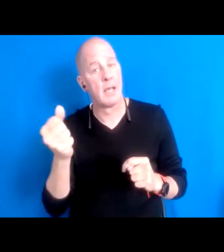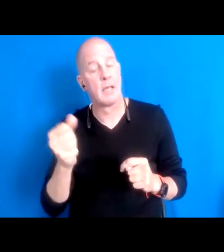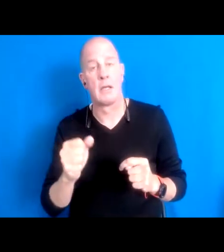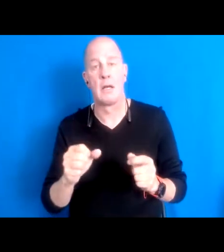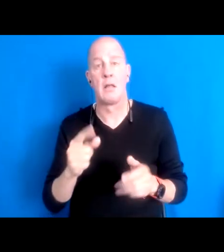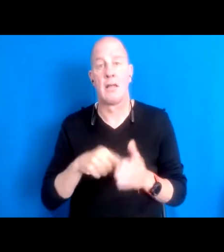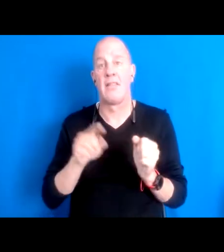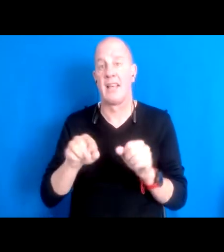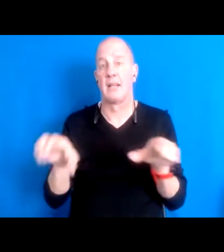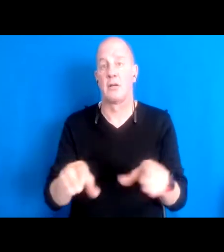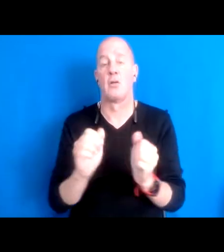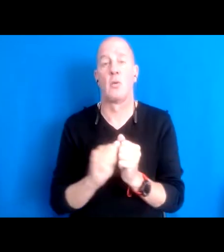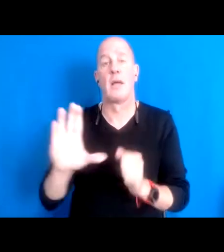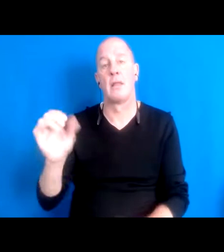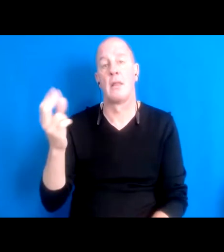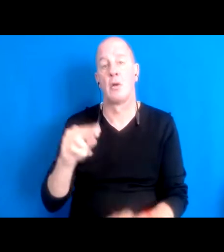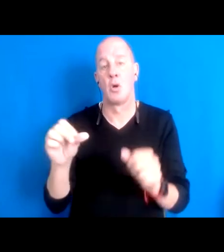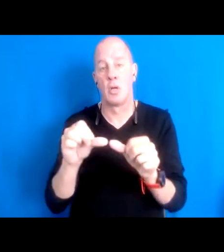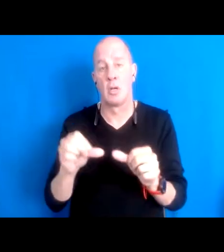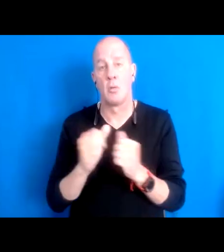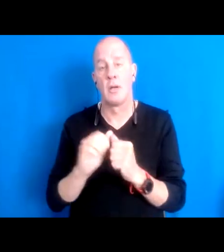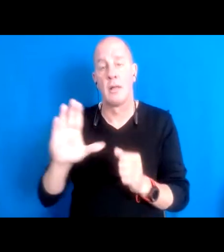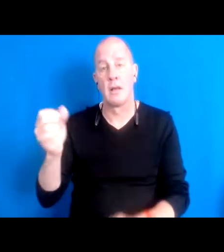15:45:40 own loved ones and for their independent circles.